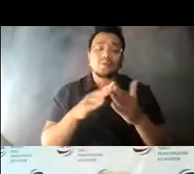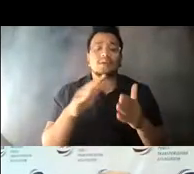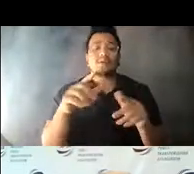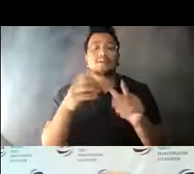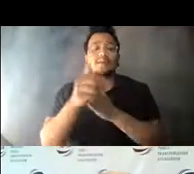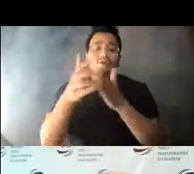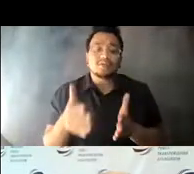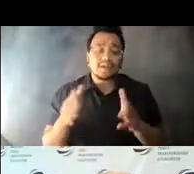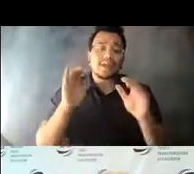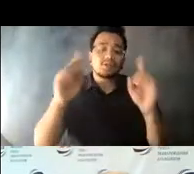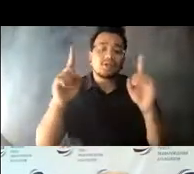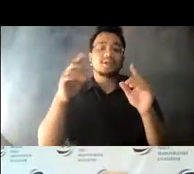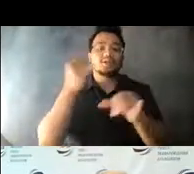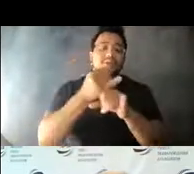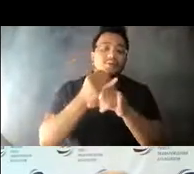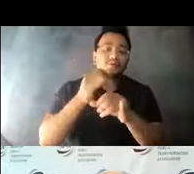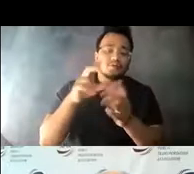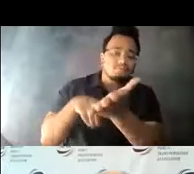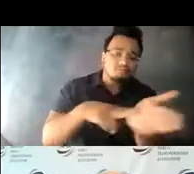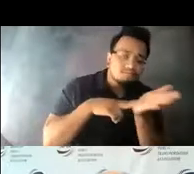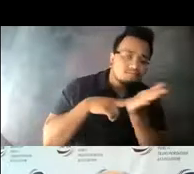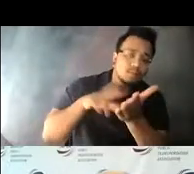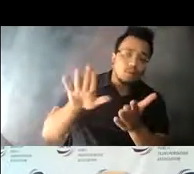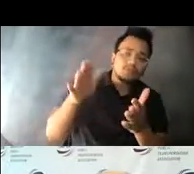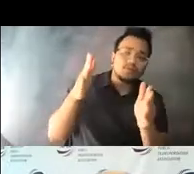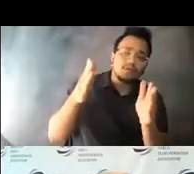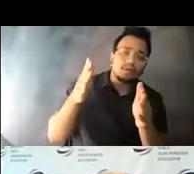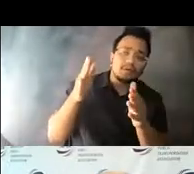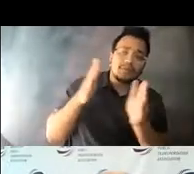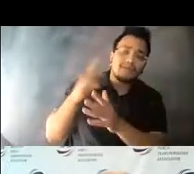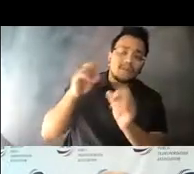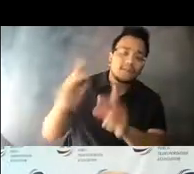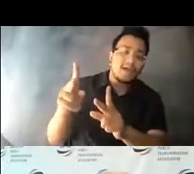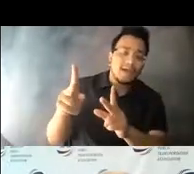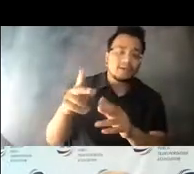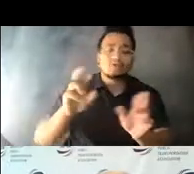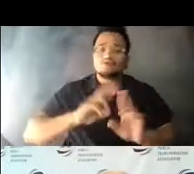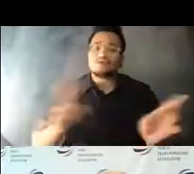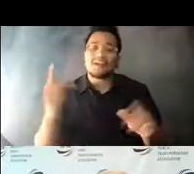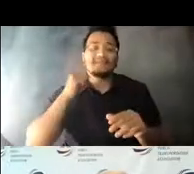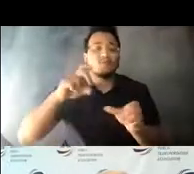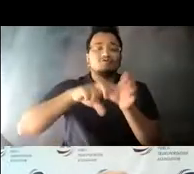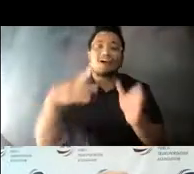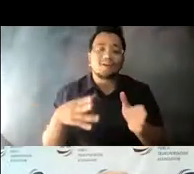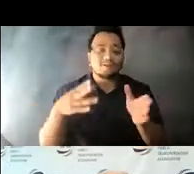to understand their return to in-person plans in 14:12:56 order to be ready for returning riders and changing commute partners.